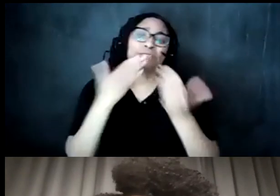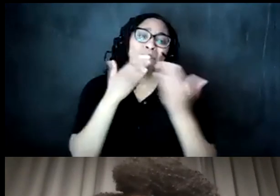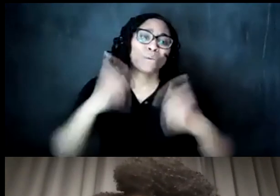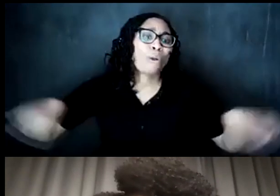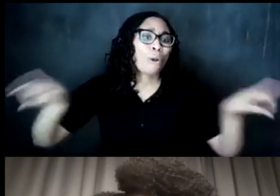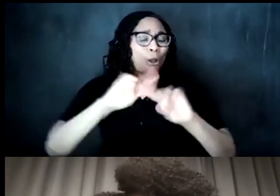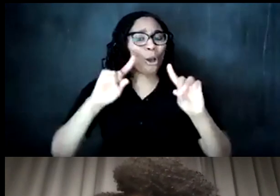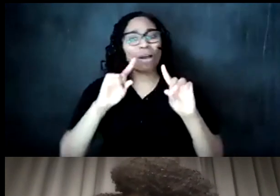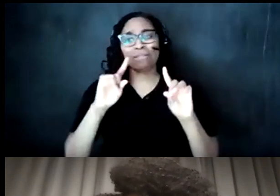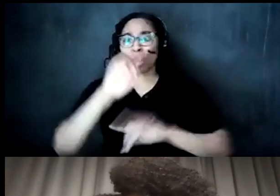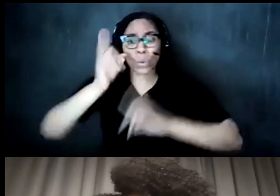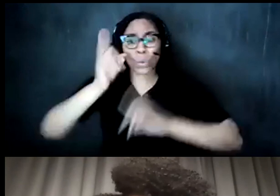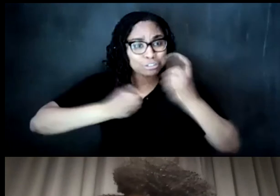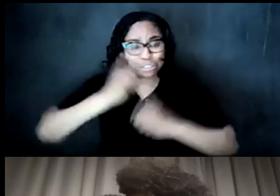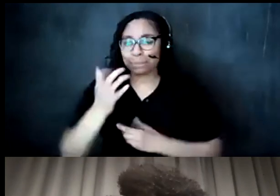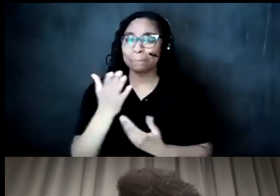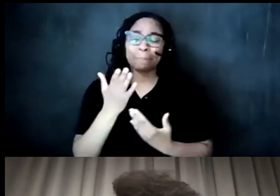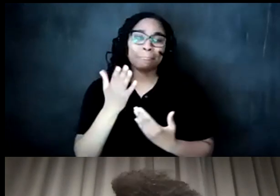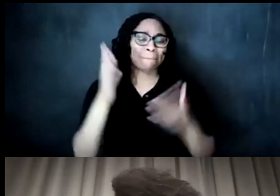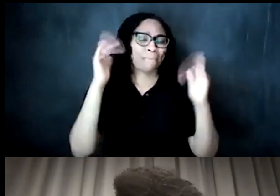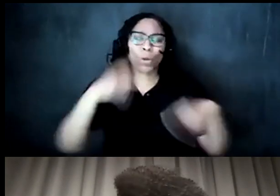thank you all for your questions i hope this was an amazing experience